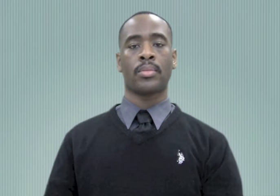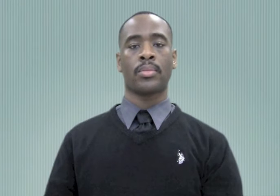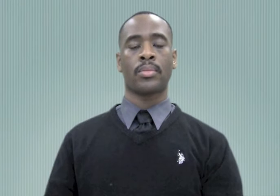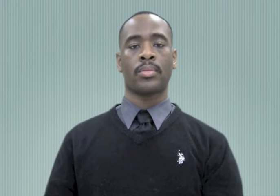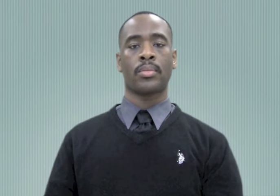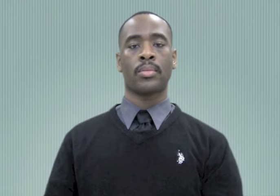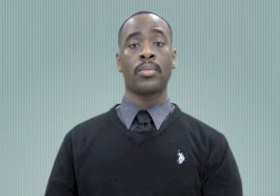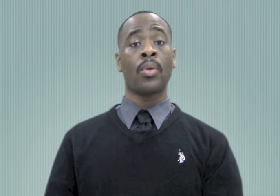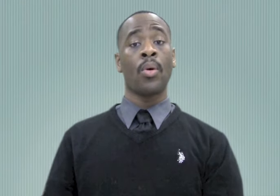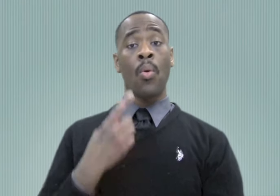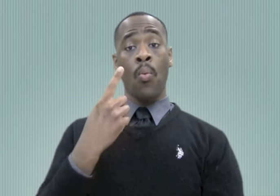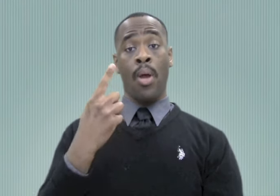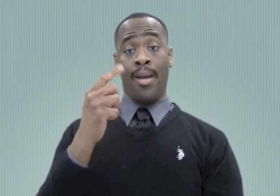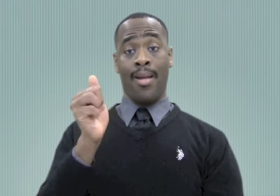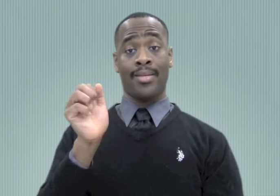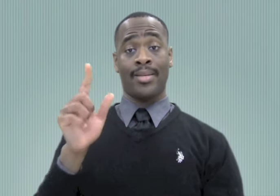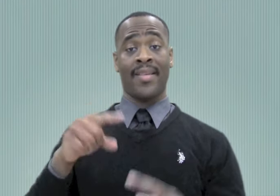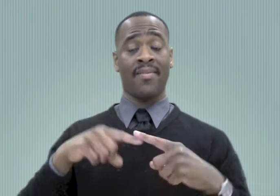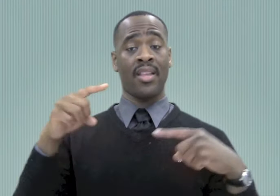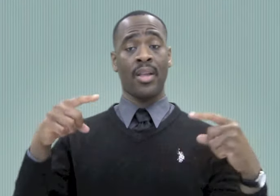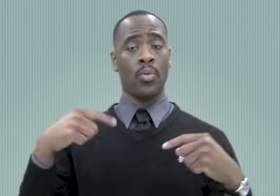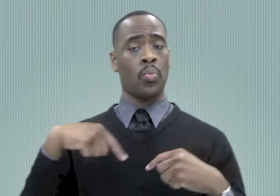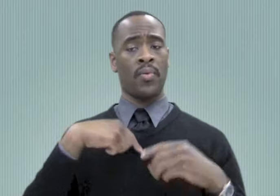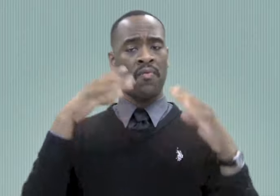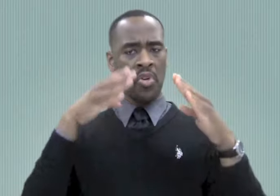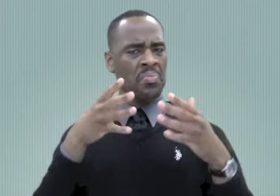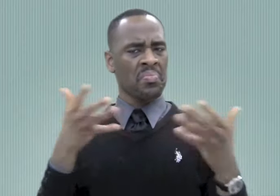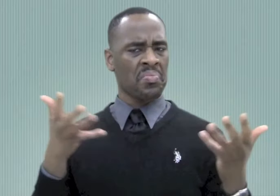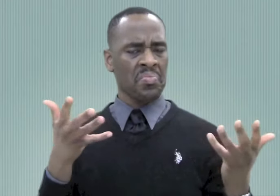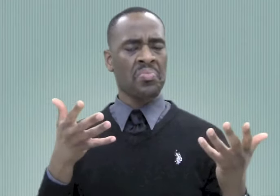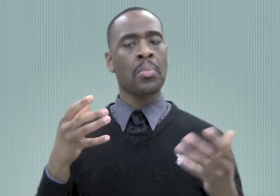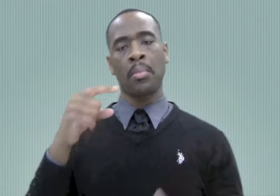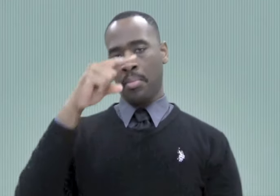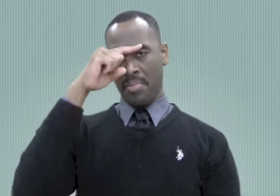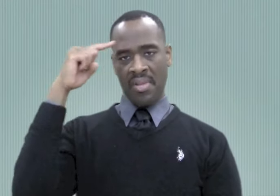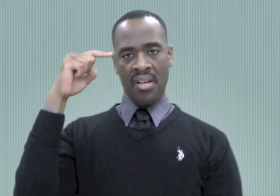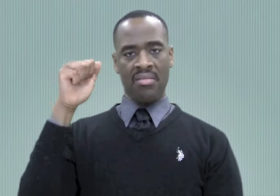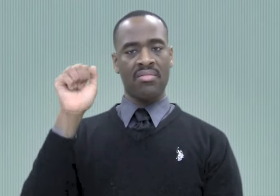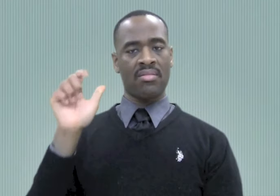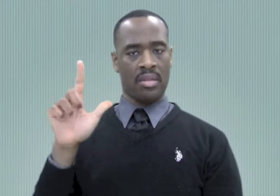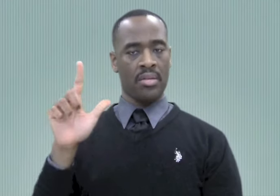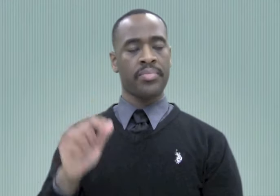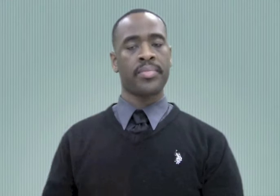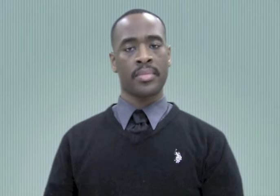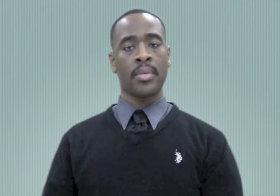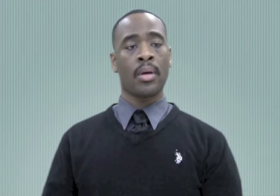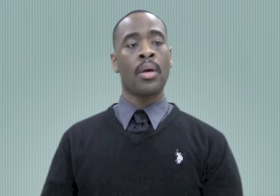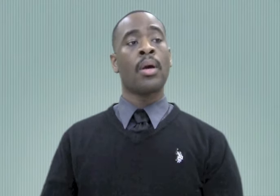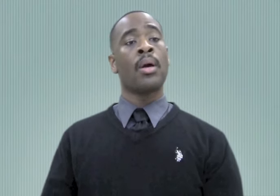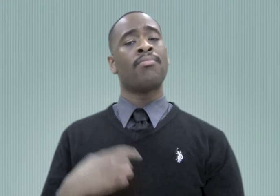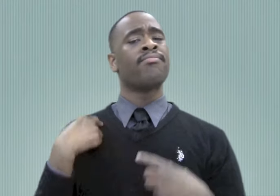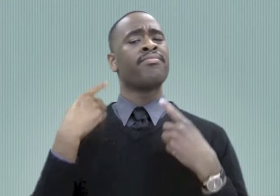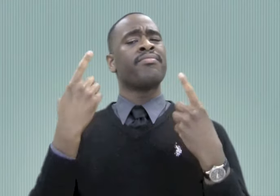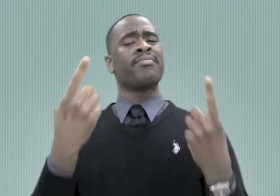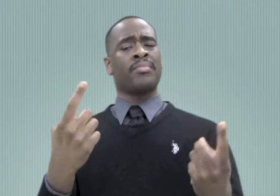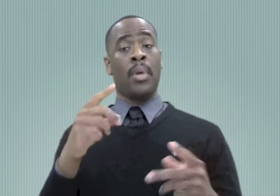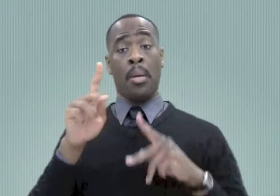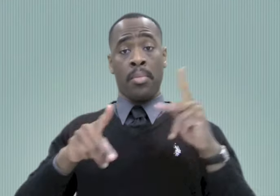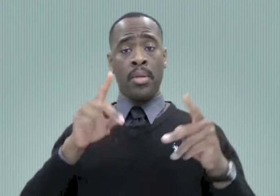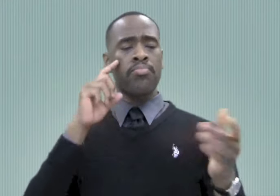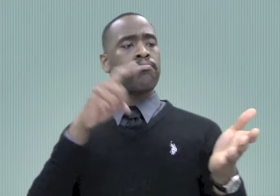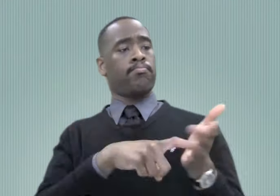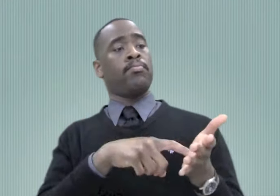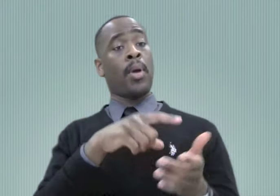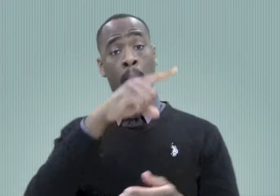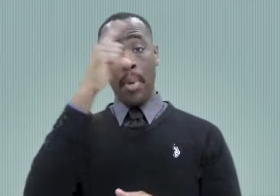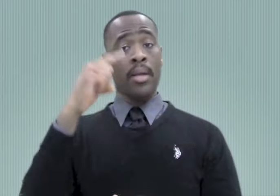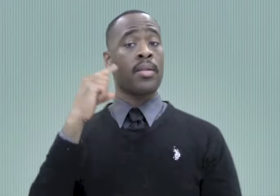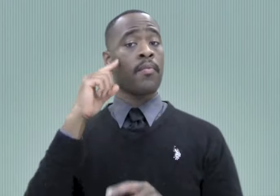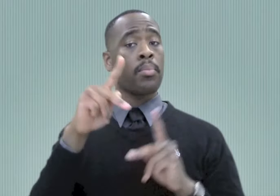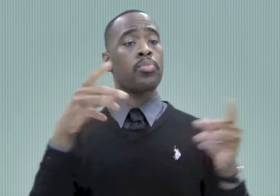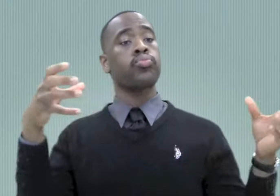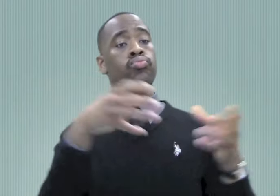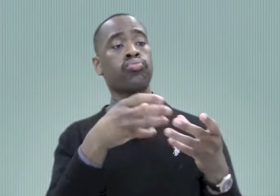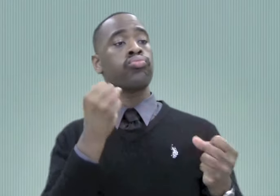One aspect of ASL variation I would like to discuss is Black ASL. Whenever Black Deaf people get together,